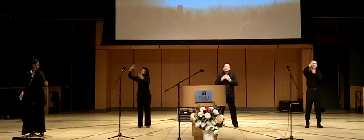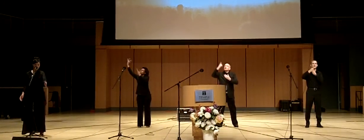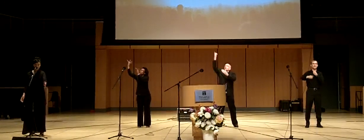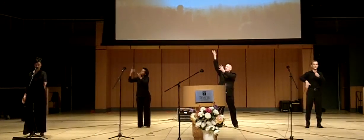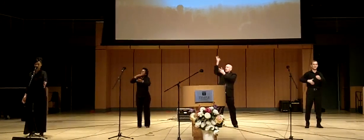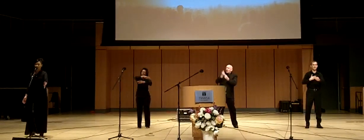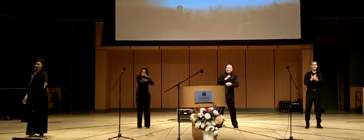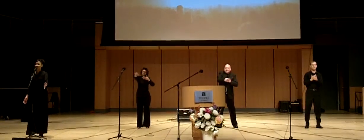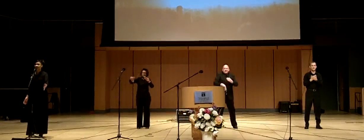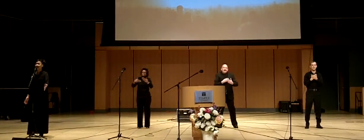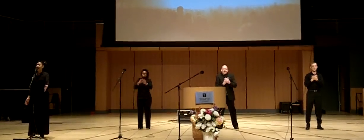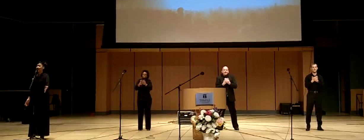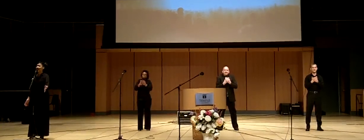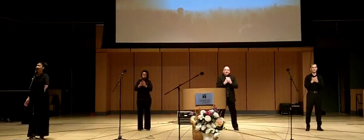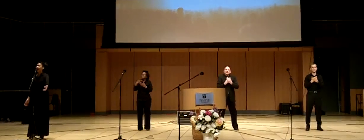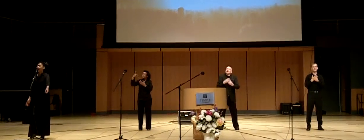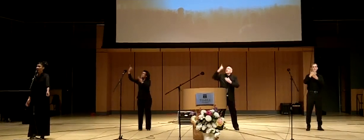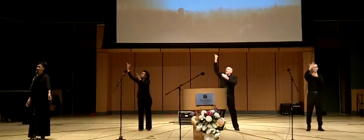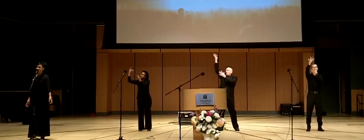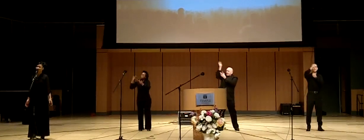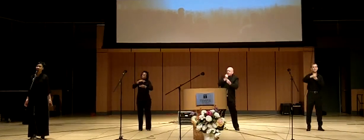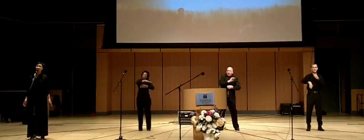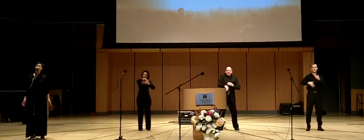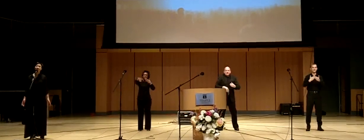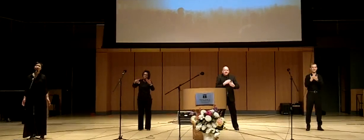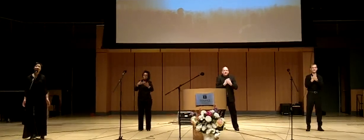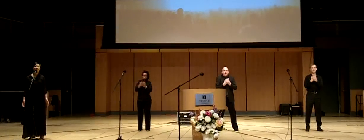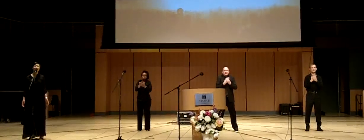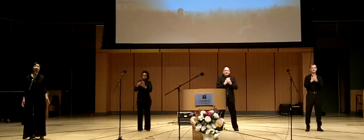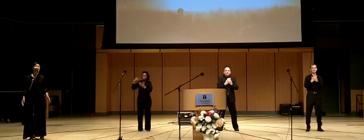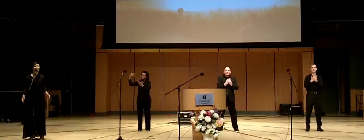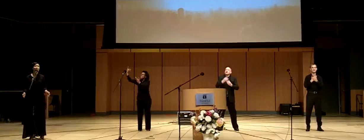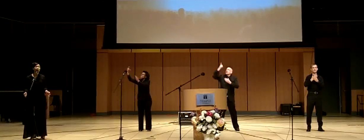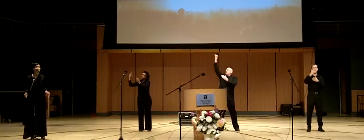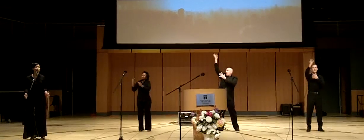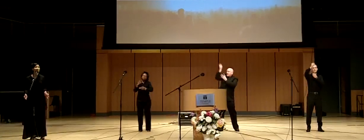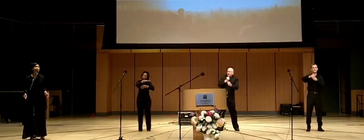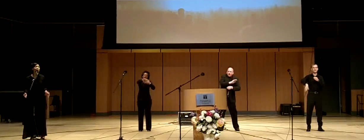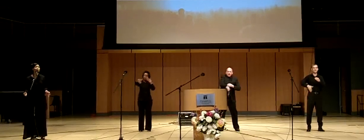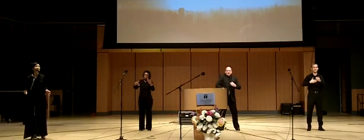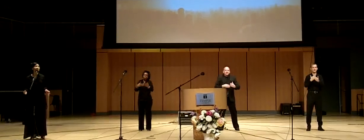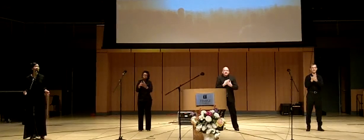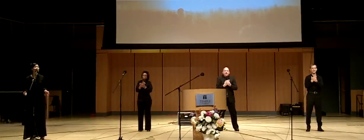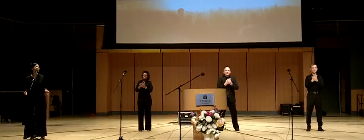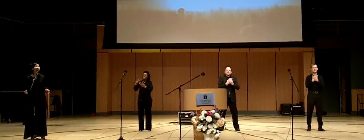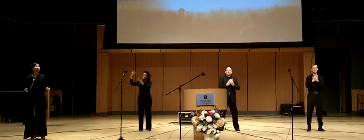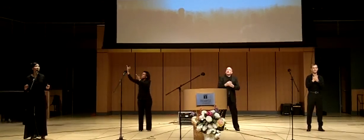he wants it all today (x3)